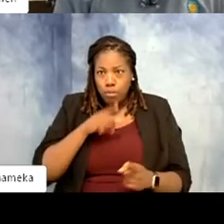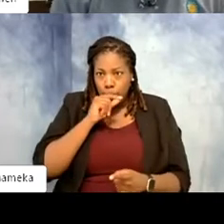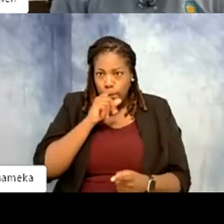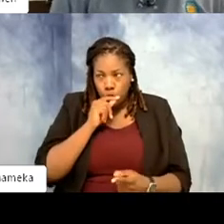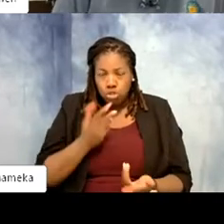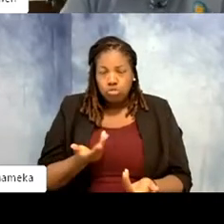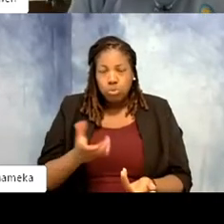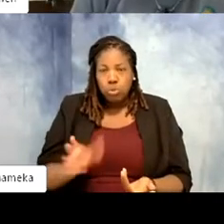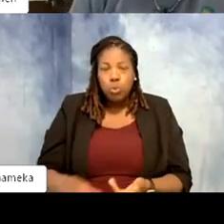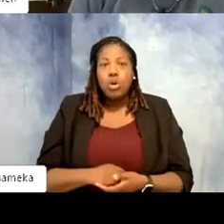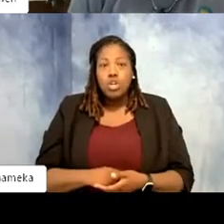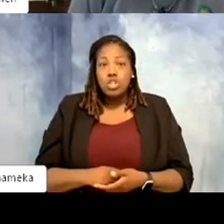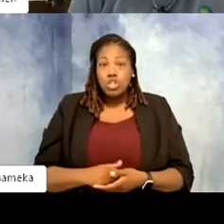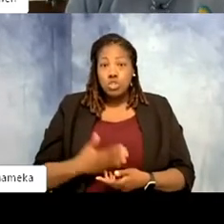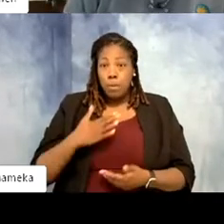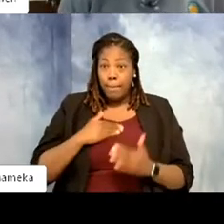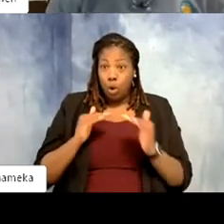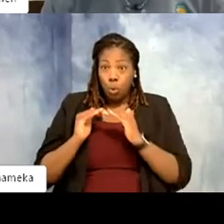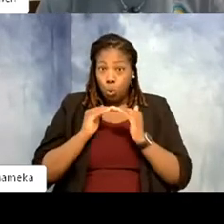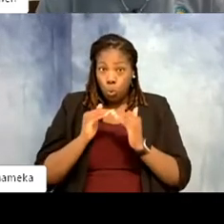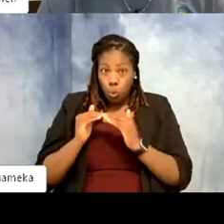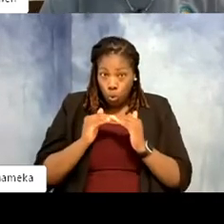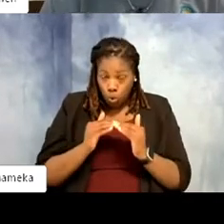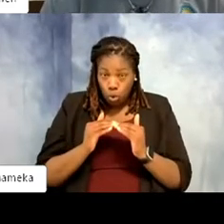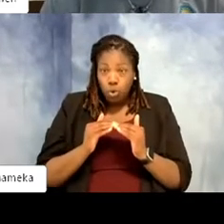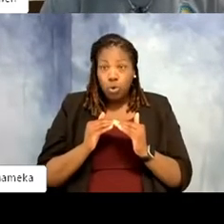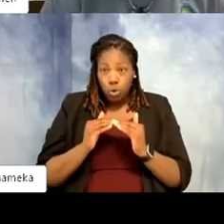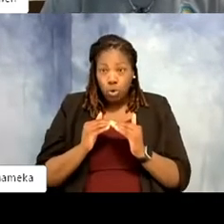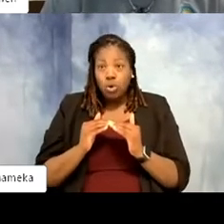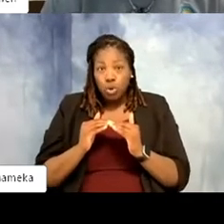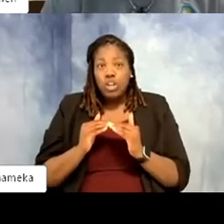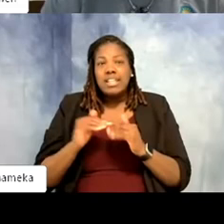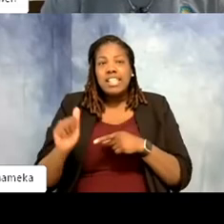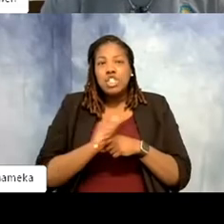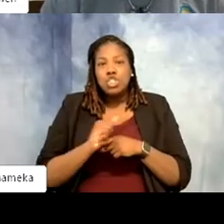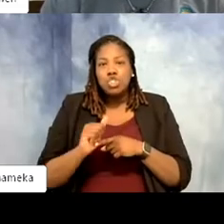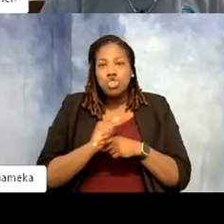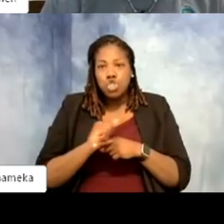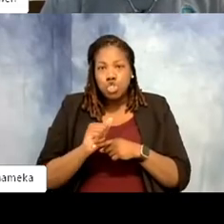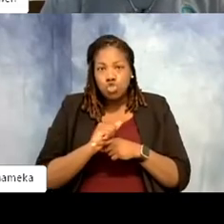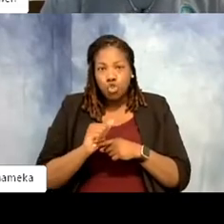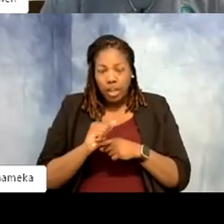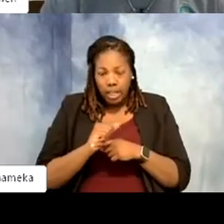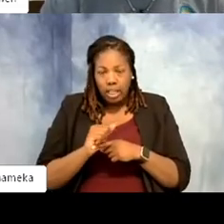my co-worker here is giving this bird a training lesson to step into this crate. Ideally we